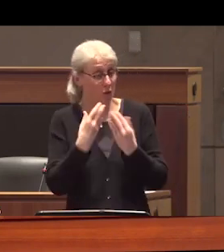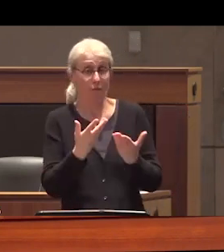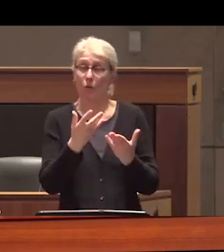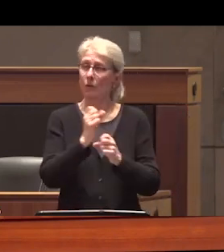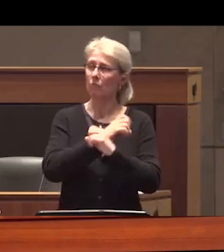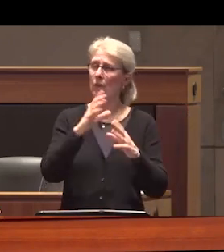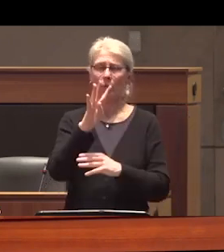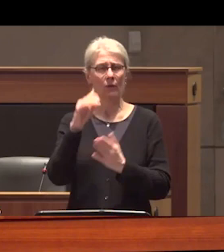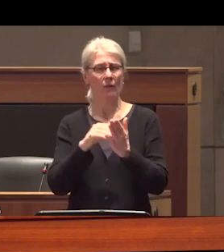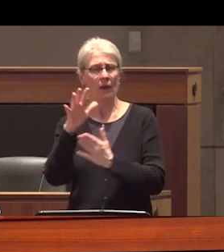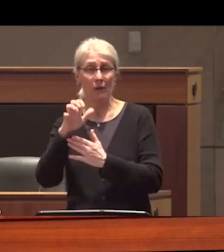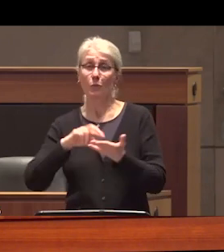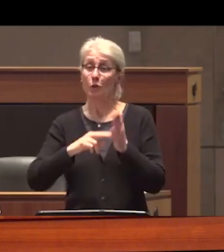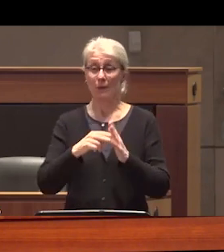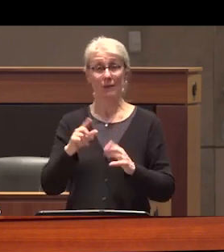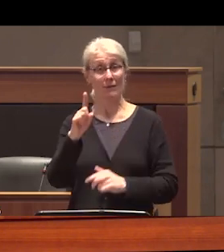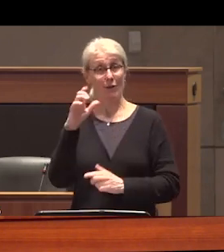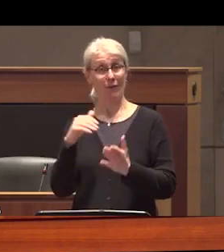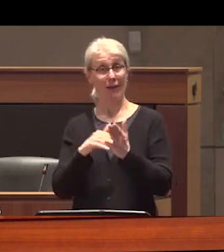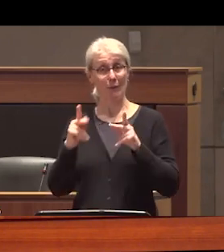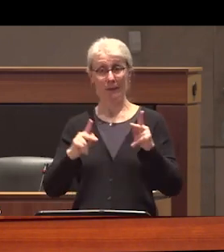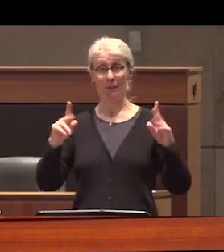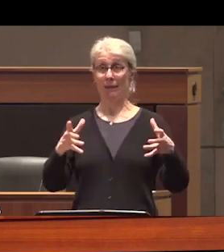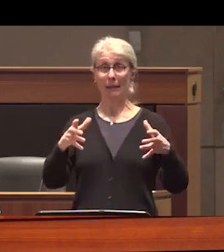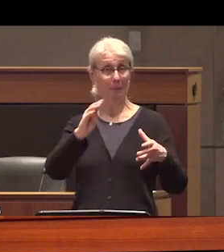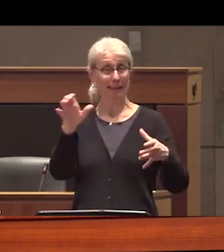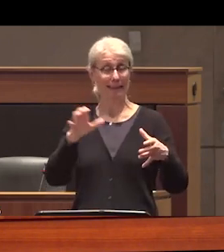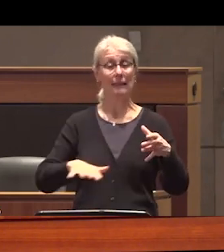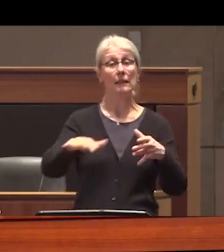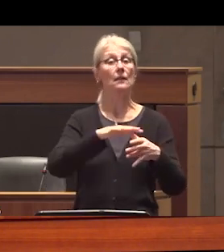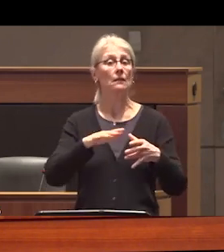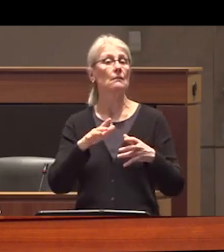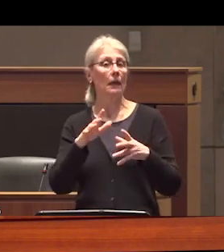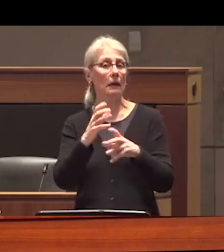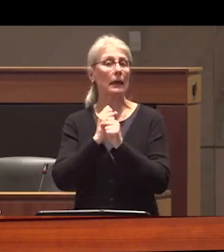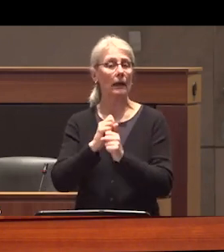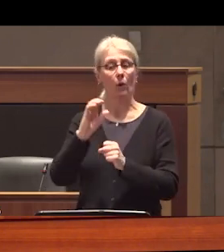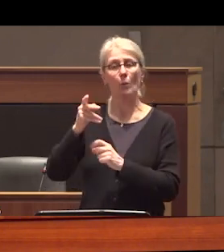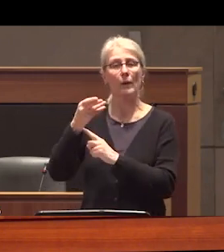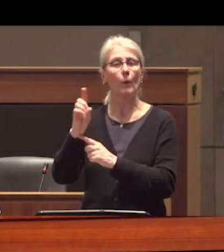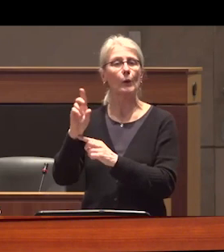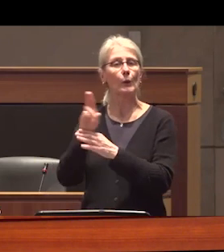estimated that approximately 100,000 people in BC meet the criteria for an opioid use disorder or an